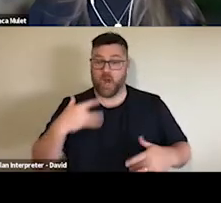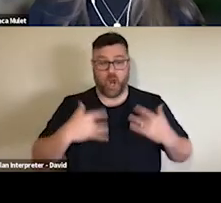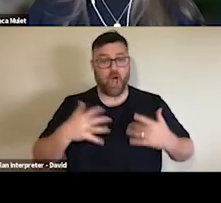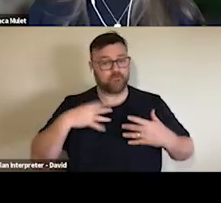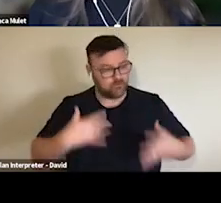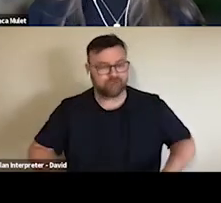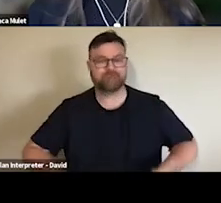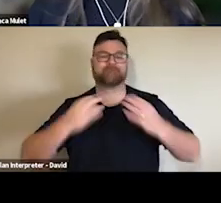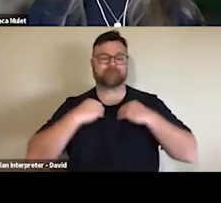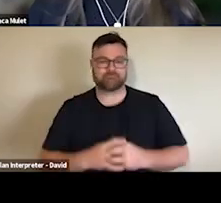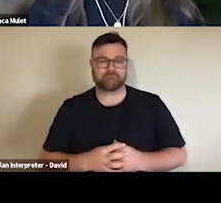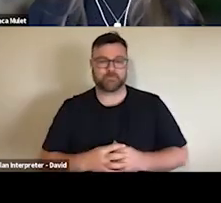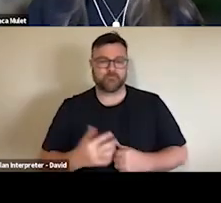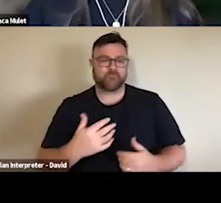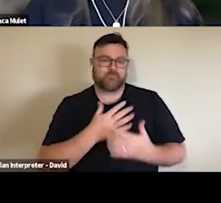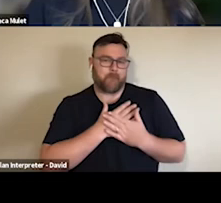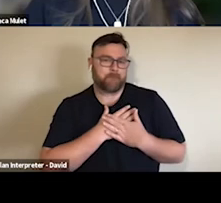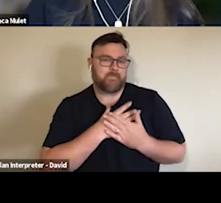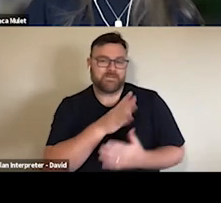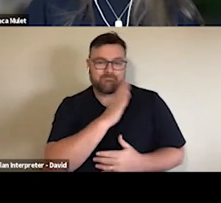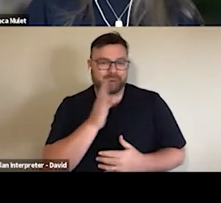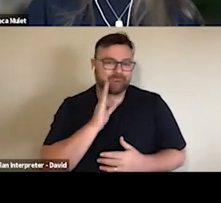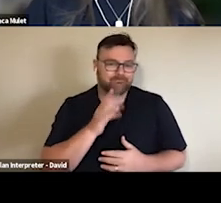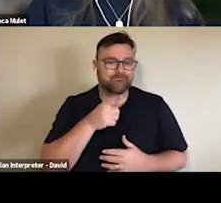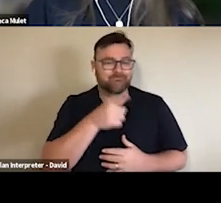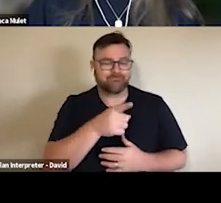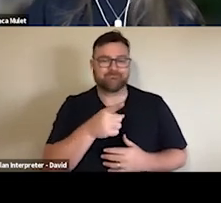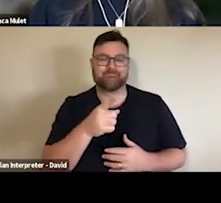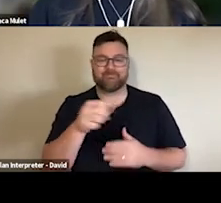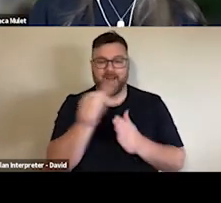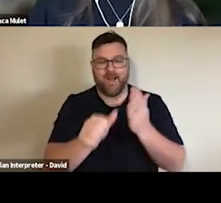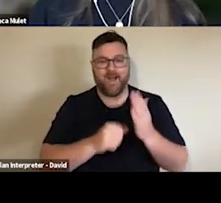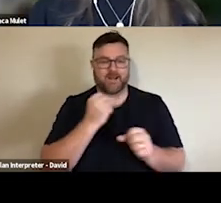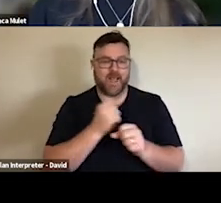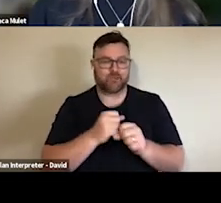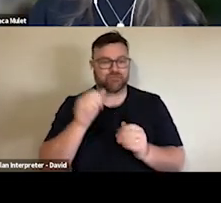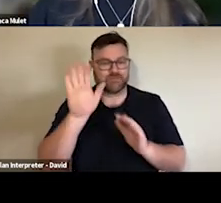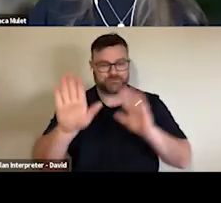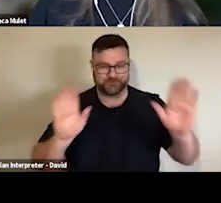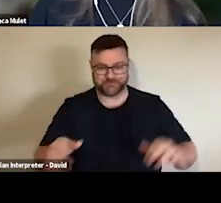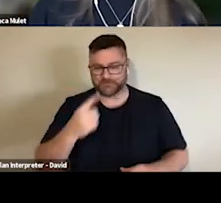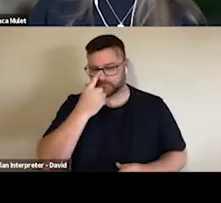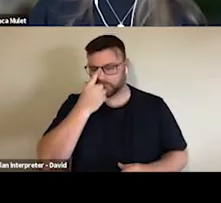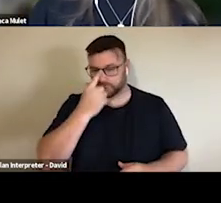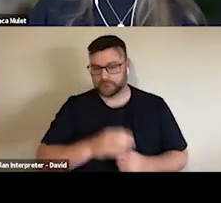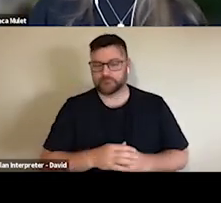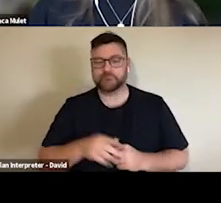Australian figures and there it's about 25% of people that are saying someone in their